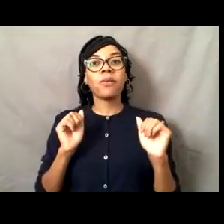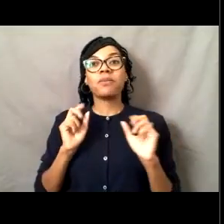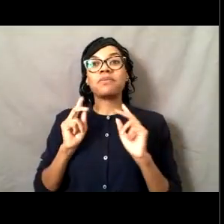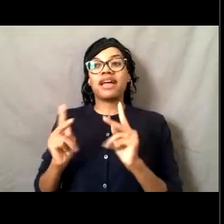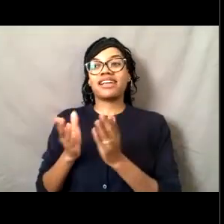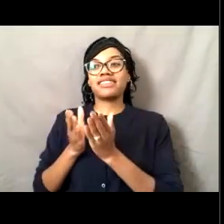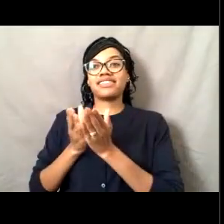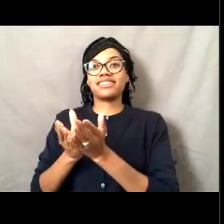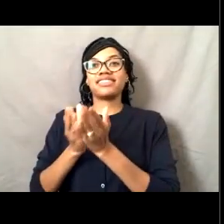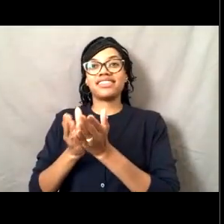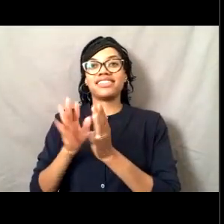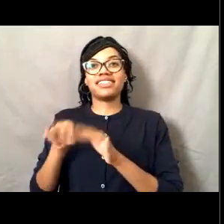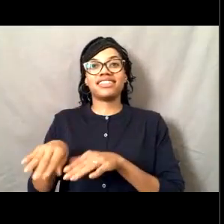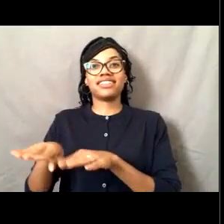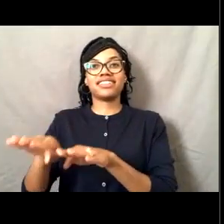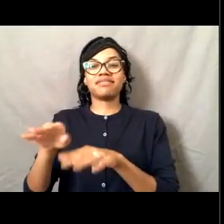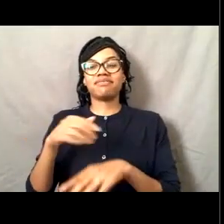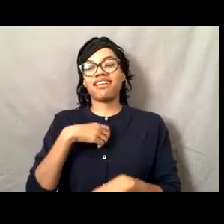because I think that's the best part of my job.